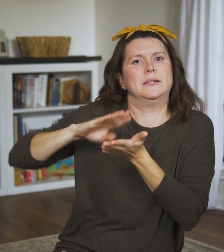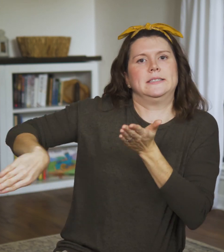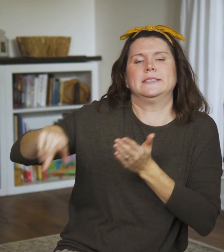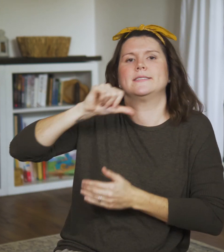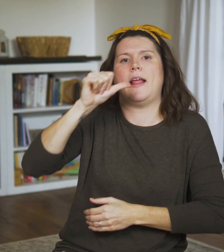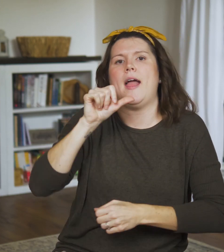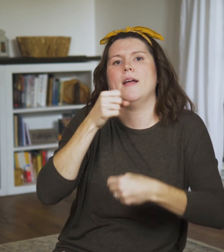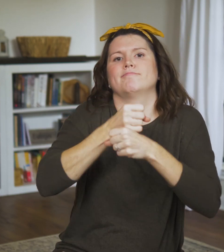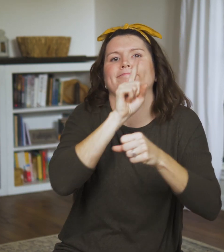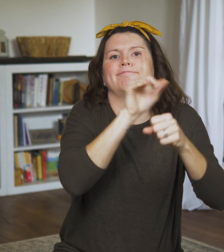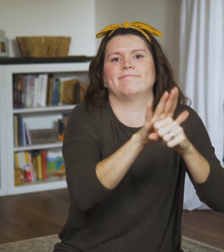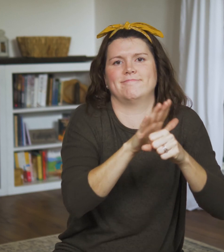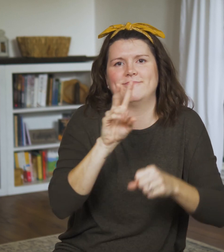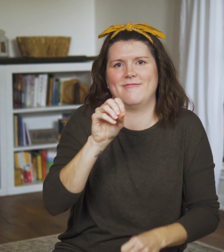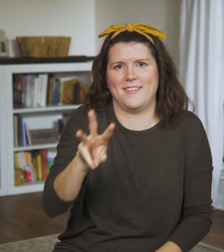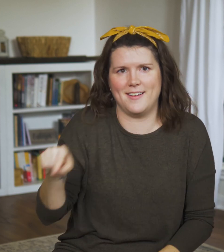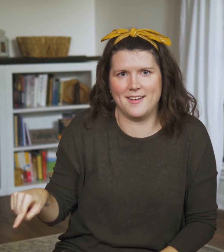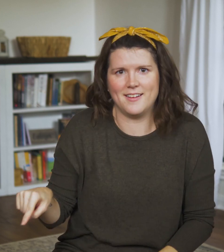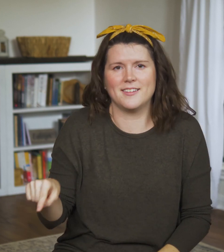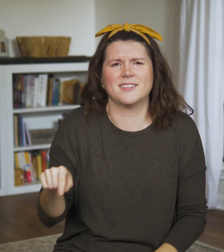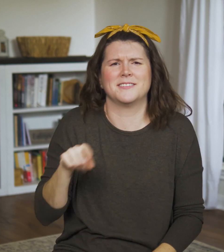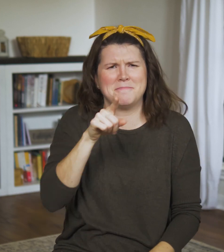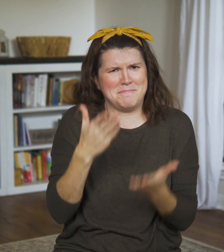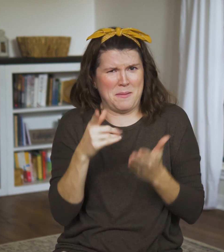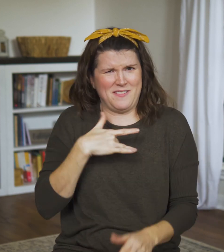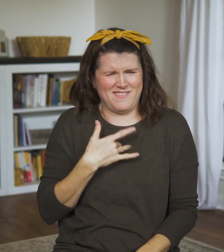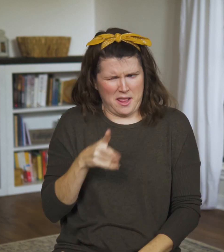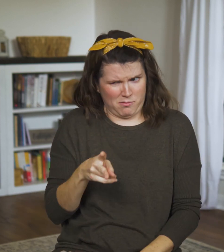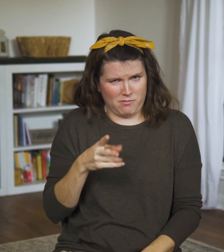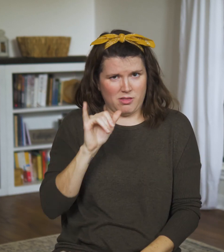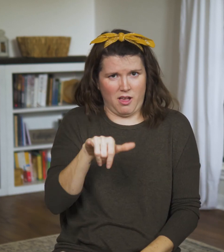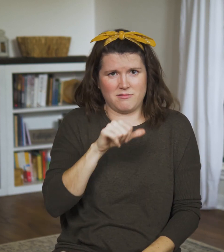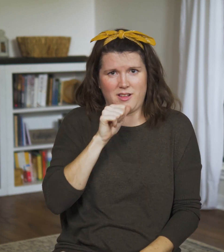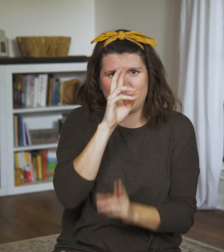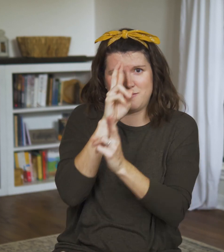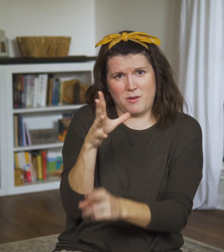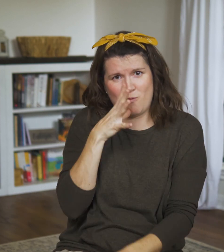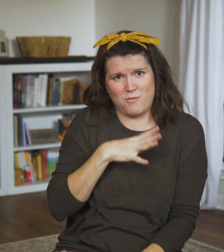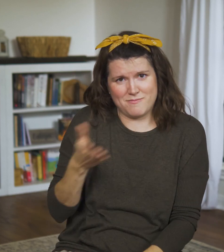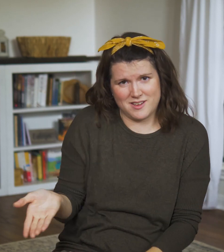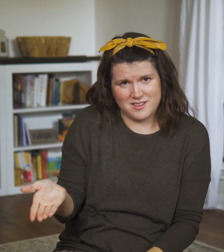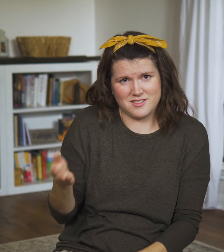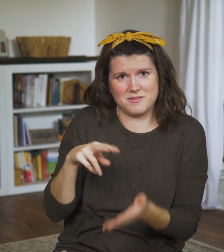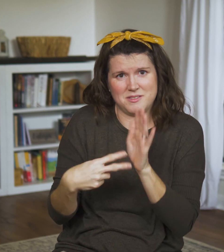for us and sustains us. Chapter 30 requires a bit of unpacking.